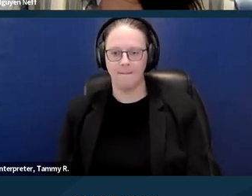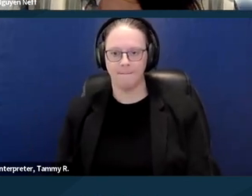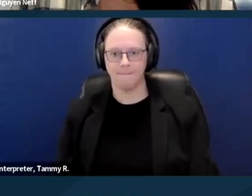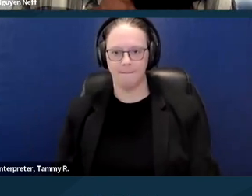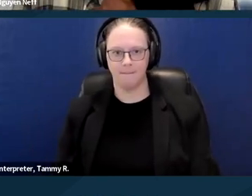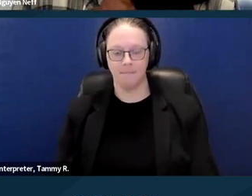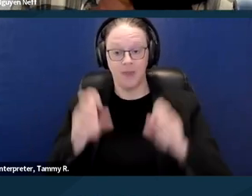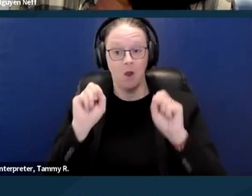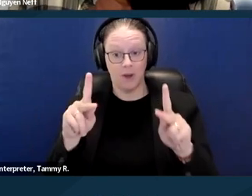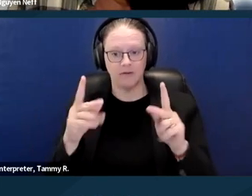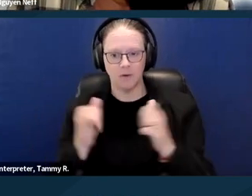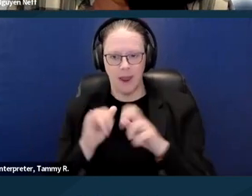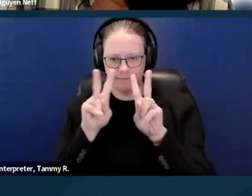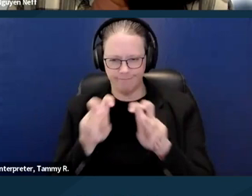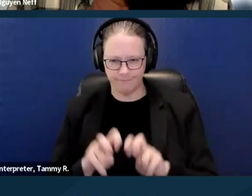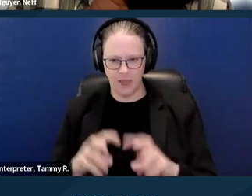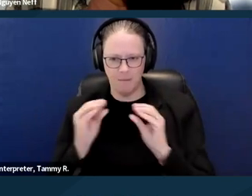Okay, so looking more specifically at evictions.